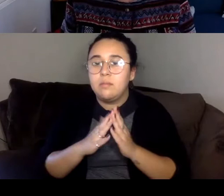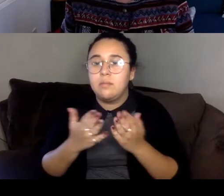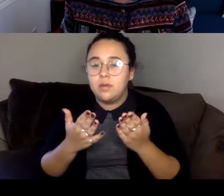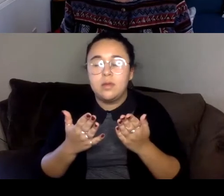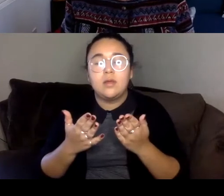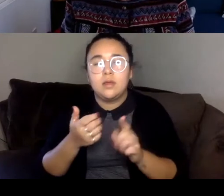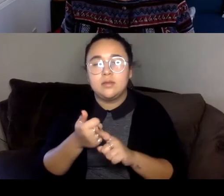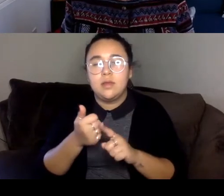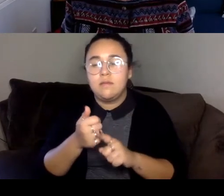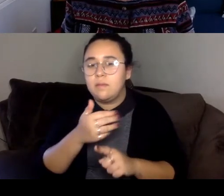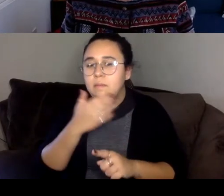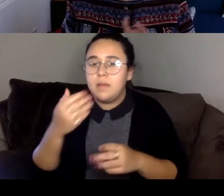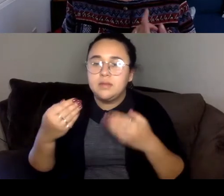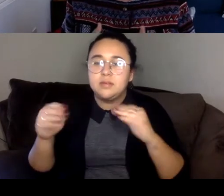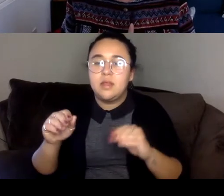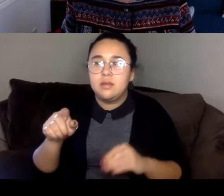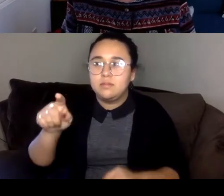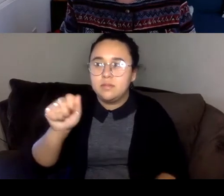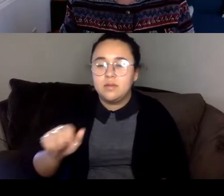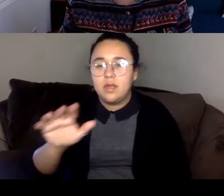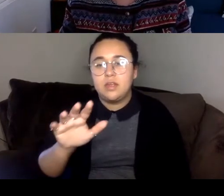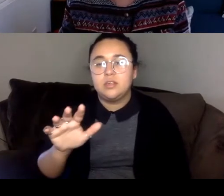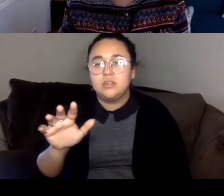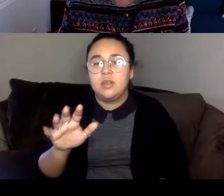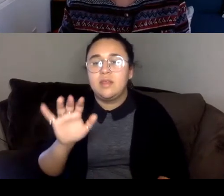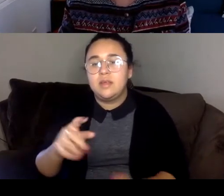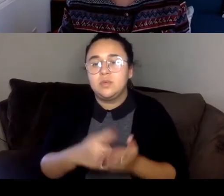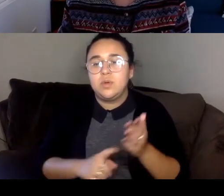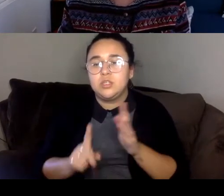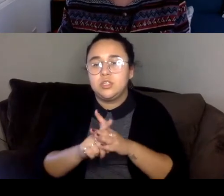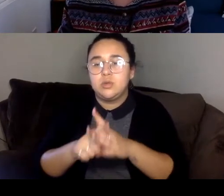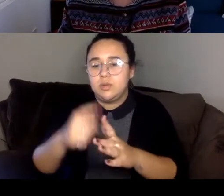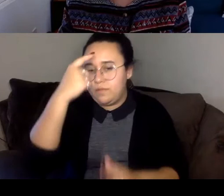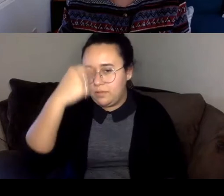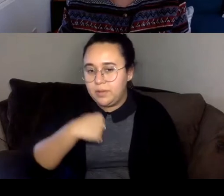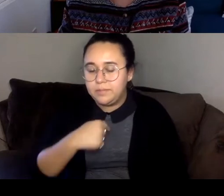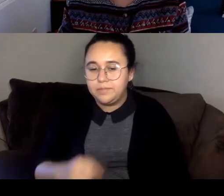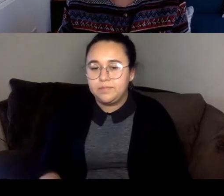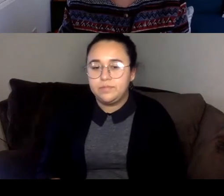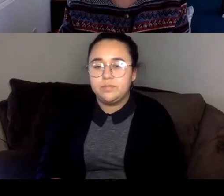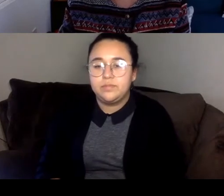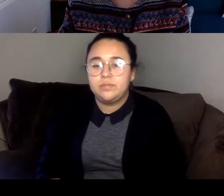But yeah, those are some of the things that come up for me. Lily Philpott Interesting.